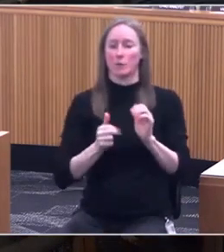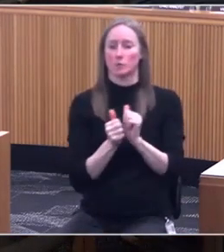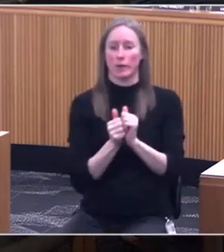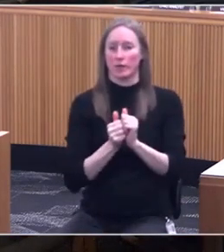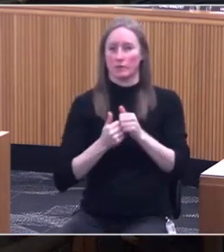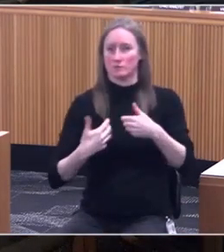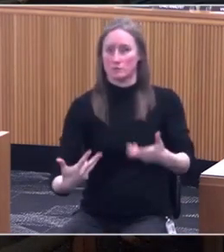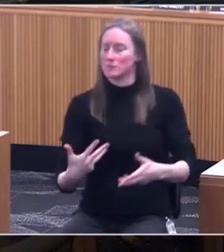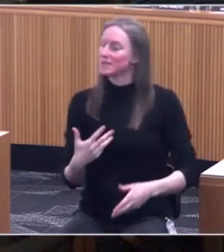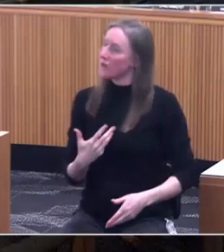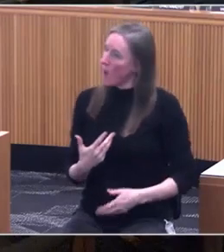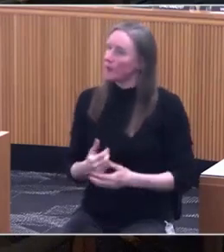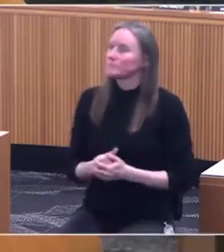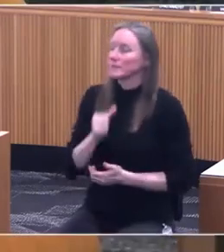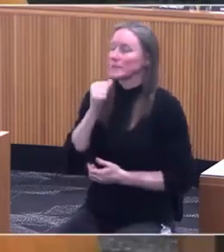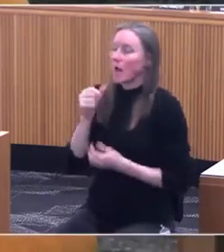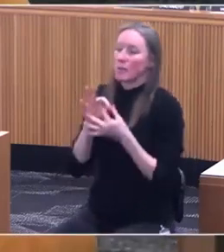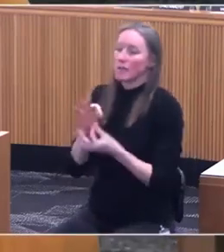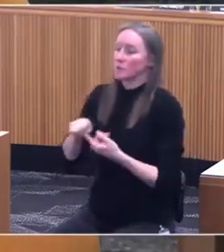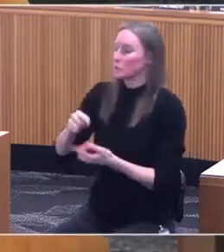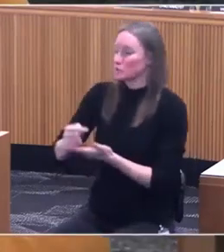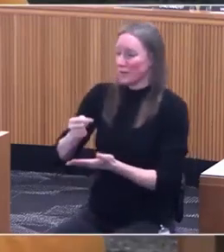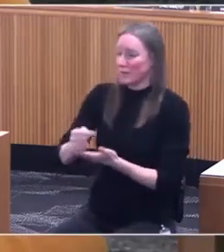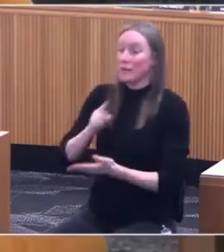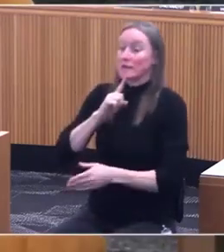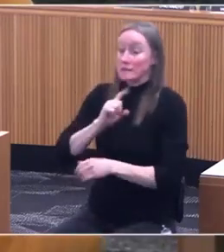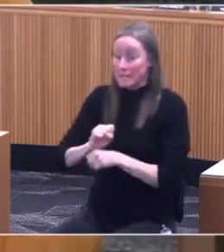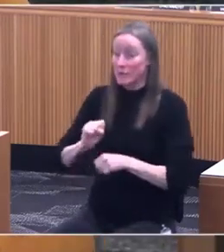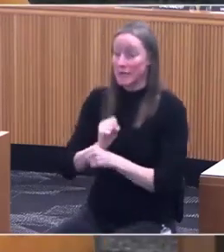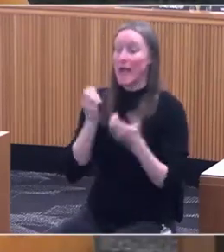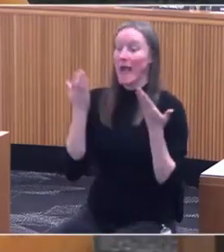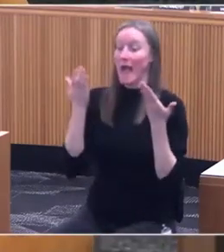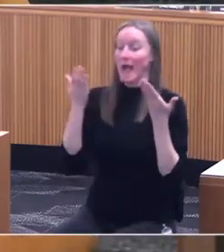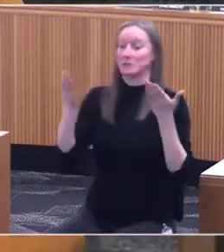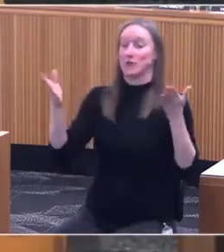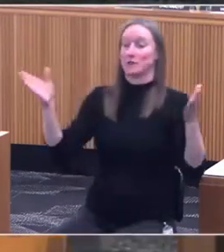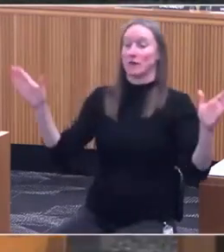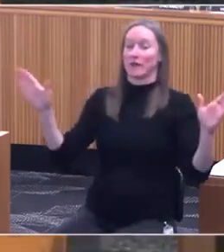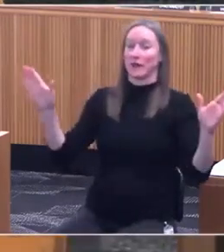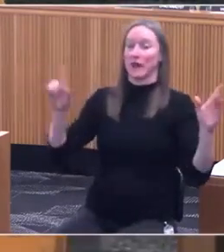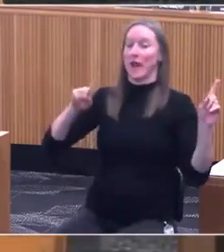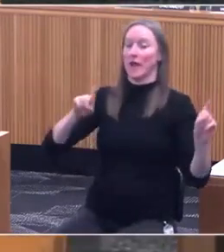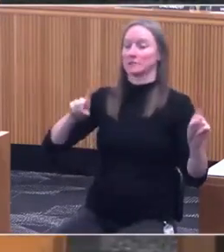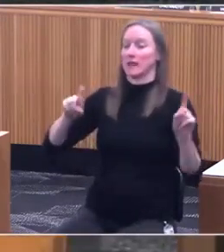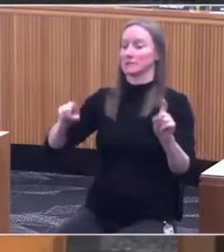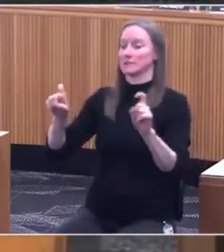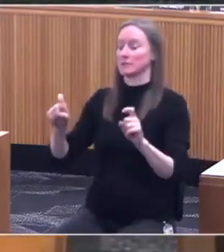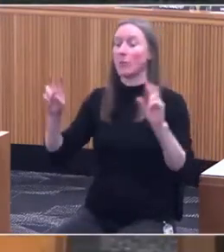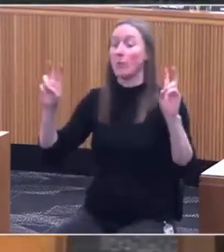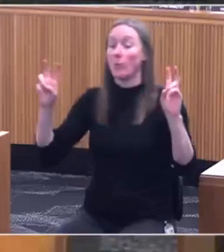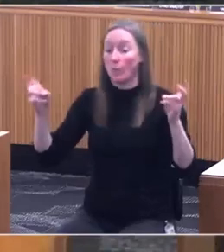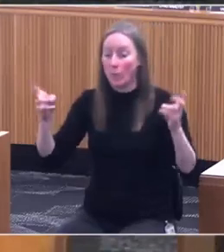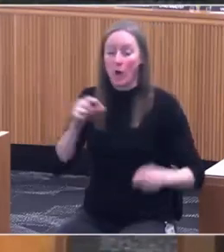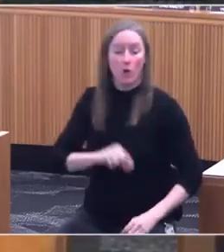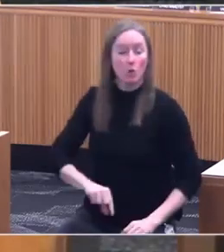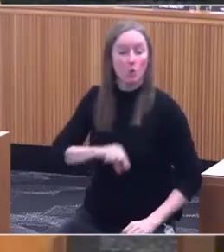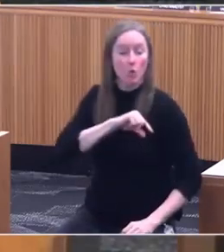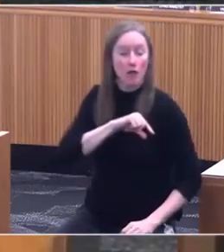So it is literally asking the general public about, what do you think the quality of somebody with MS is?